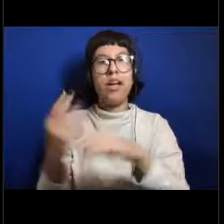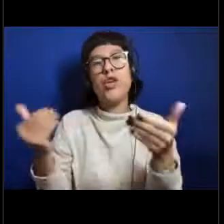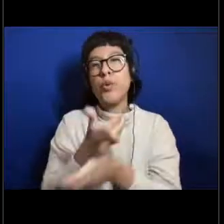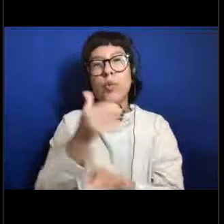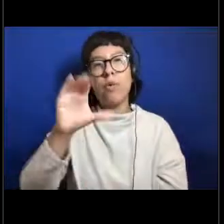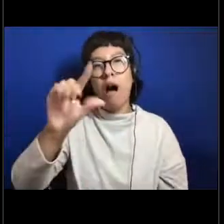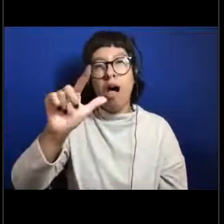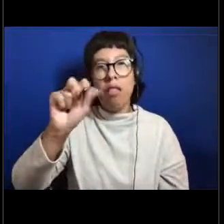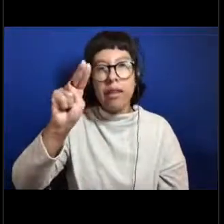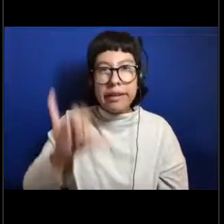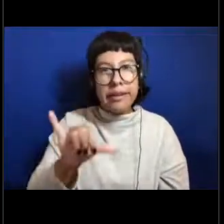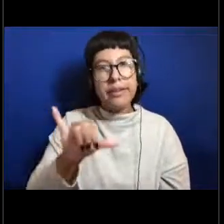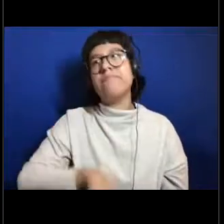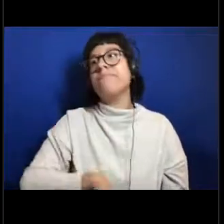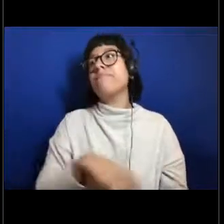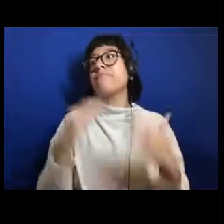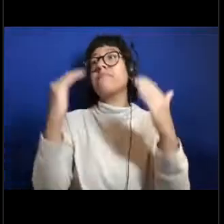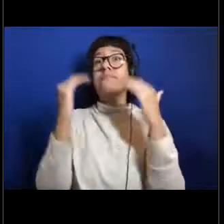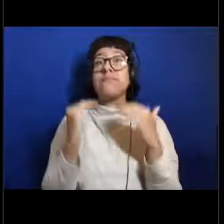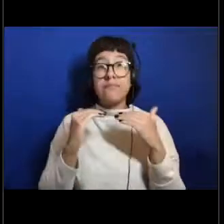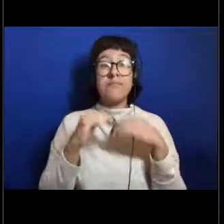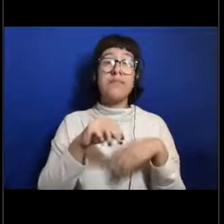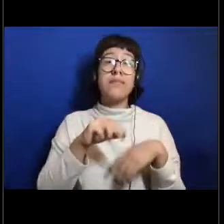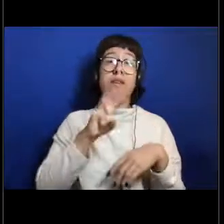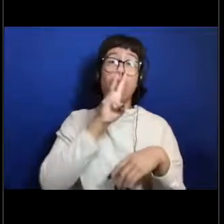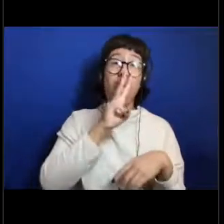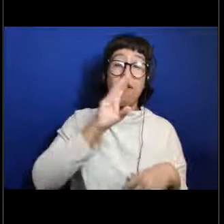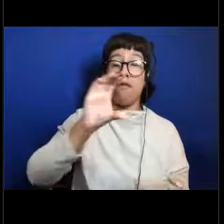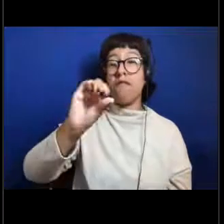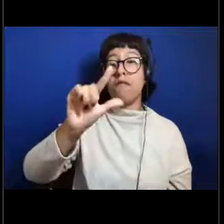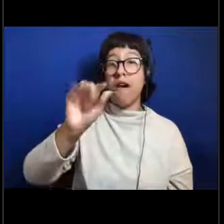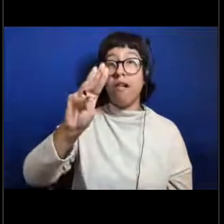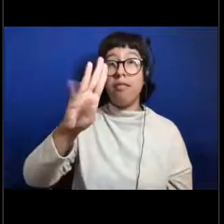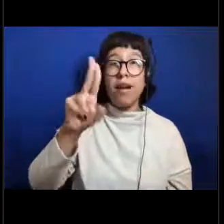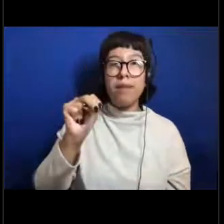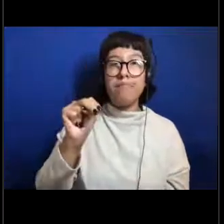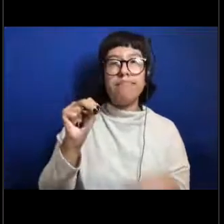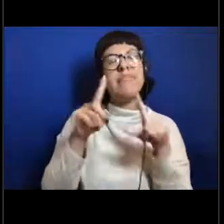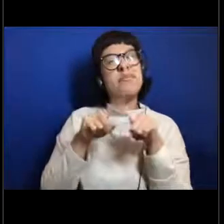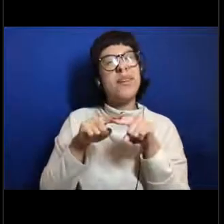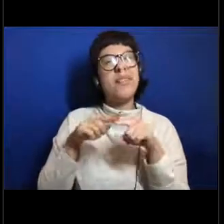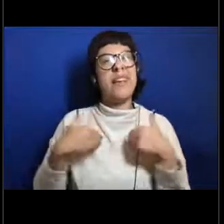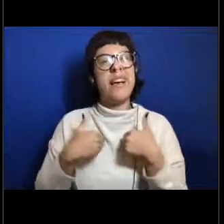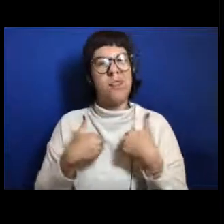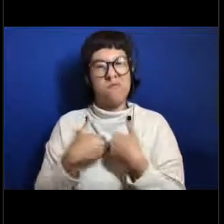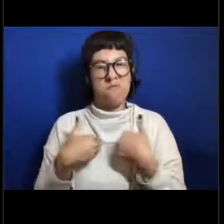Animals that live in the water column have some different, depending on what type of animal have very different types